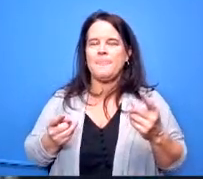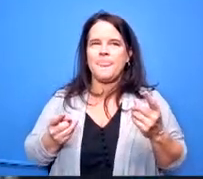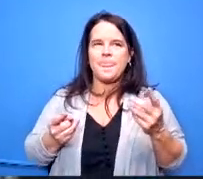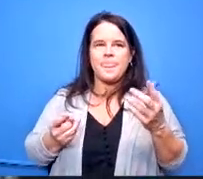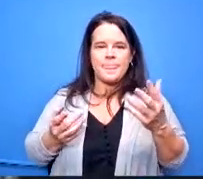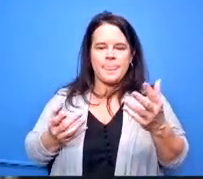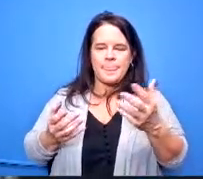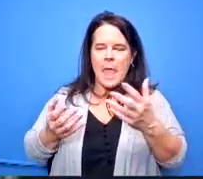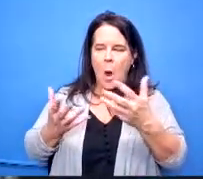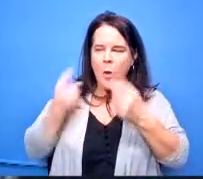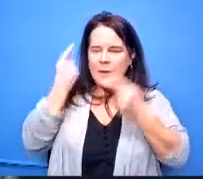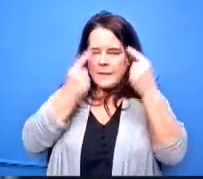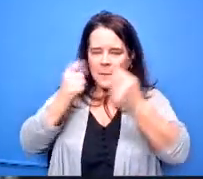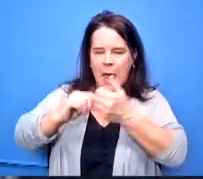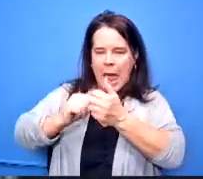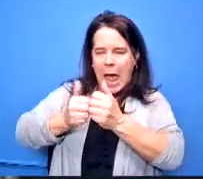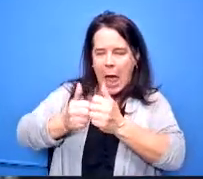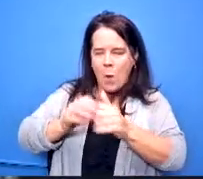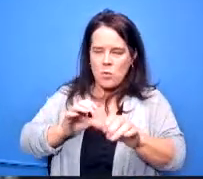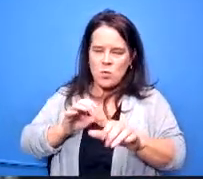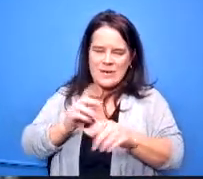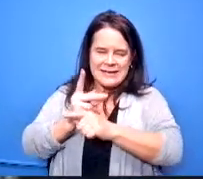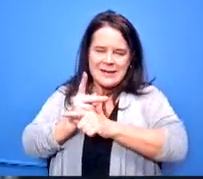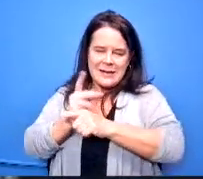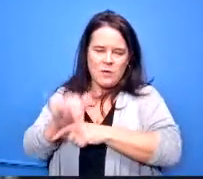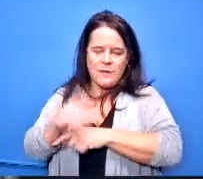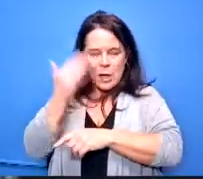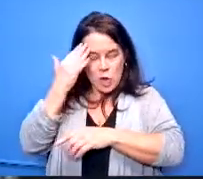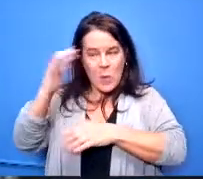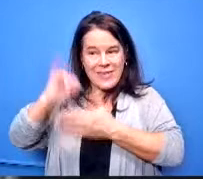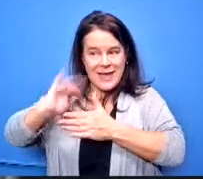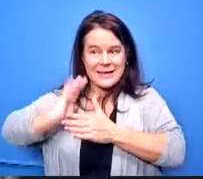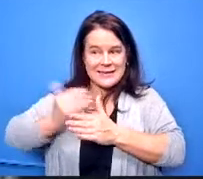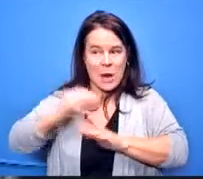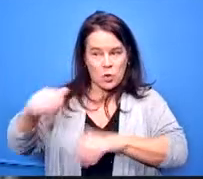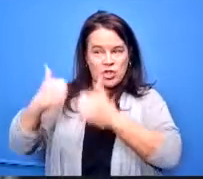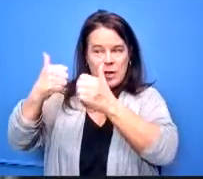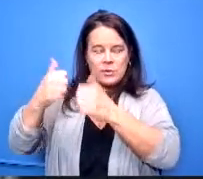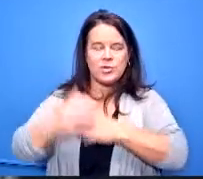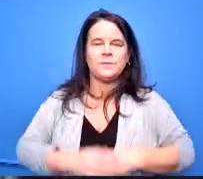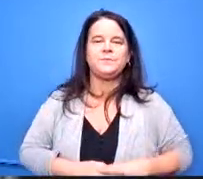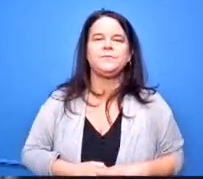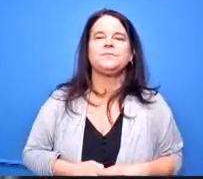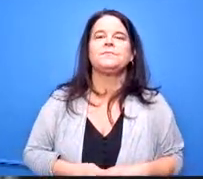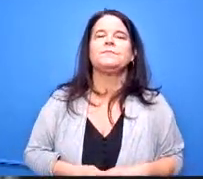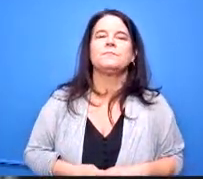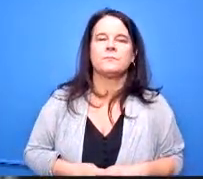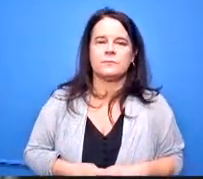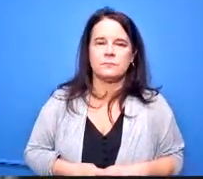that understanding that we're facing those kind of things one of the things that um that we do um not